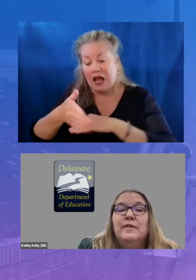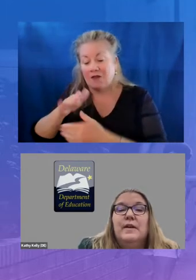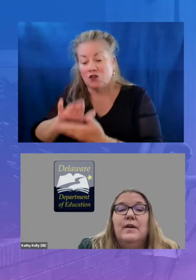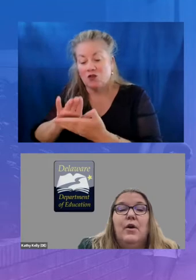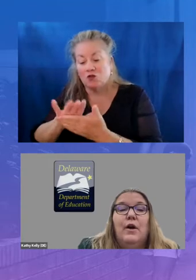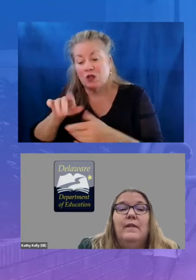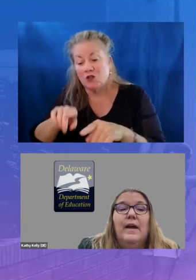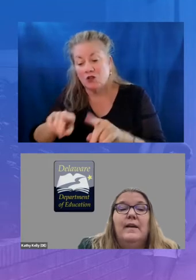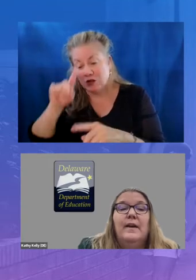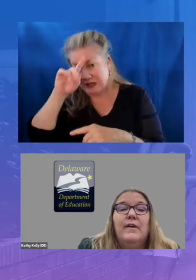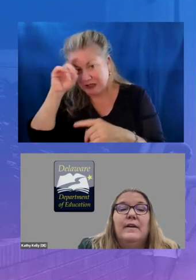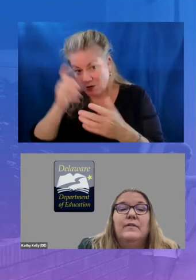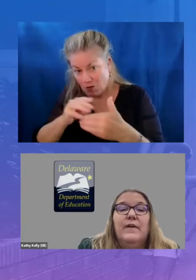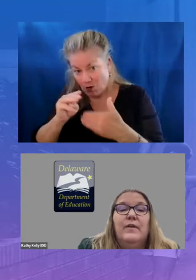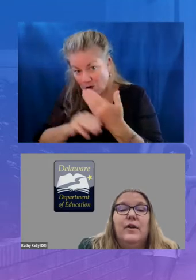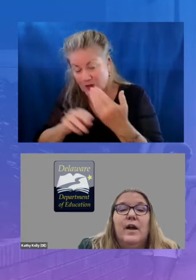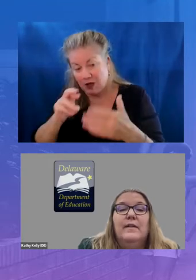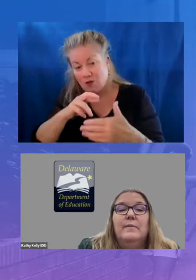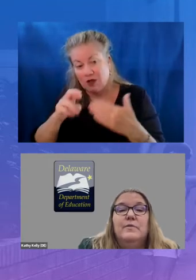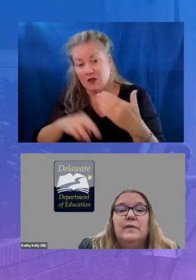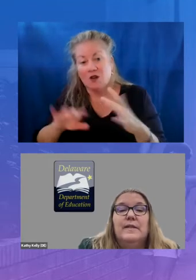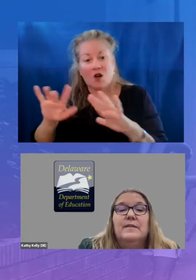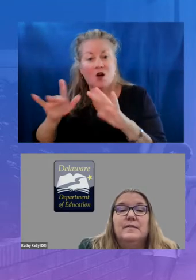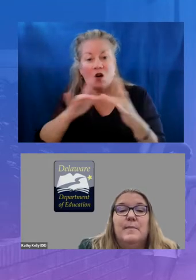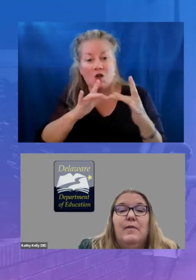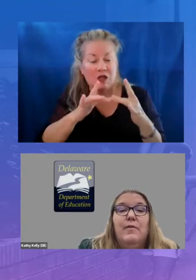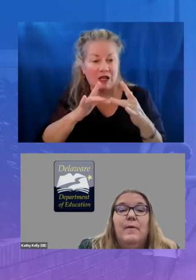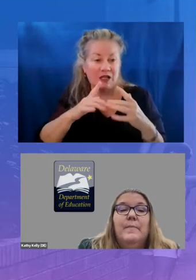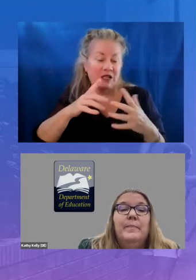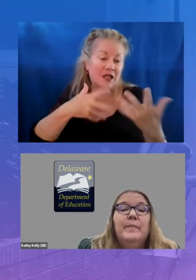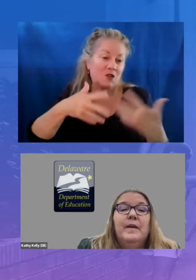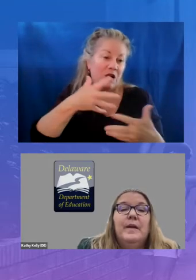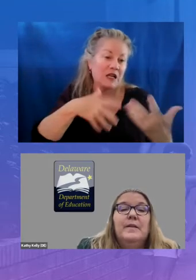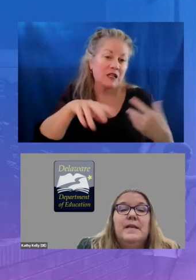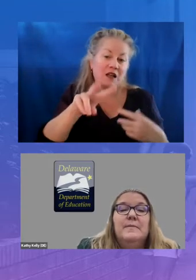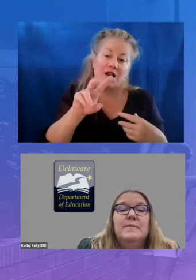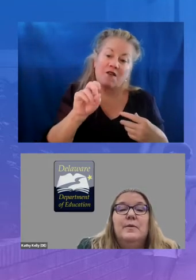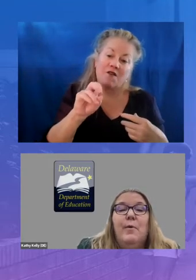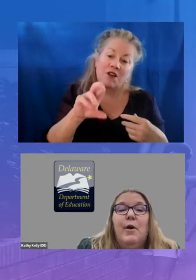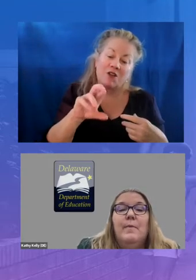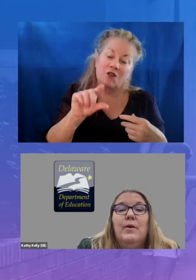in an online interactive vendor guide that was released this month teams at the department are